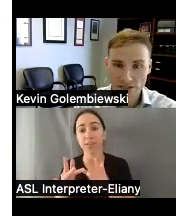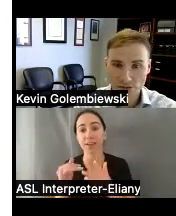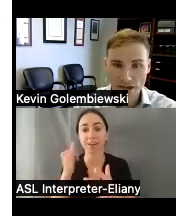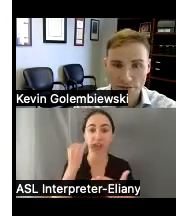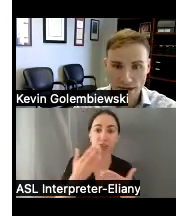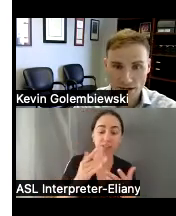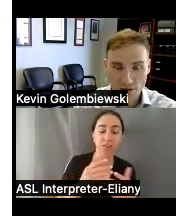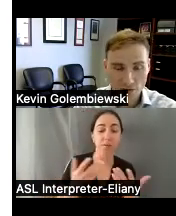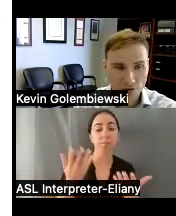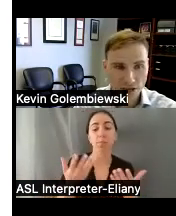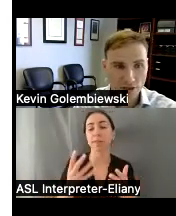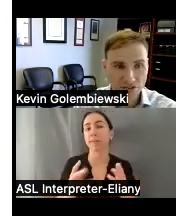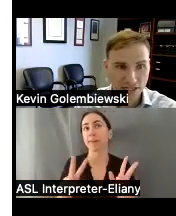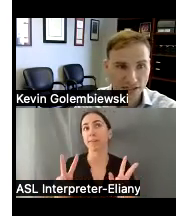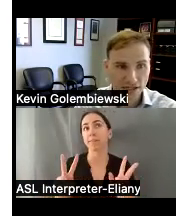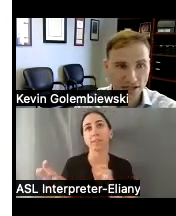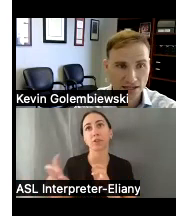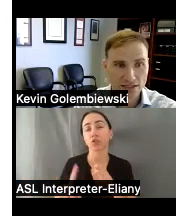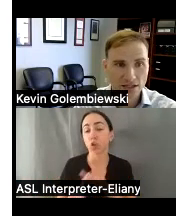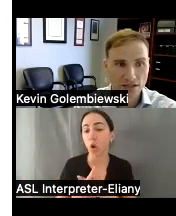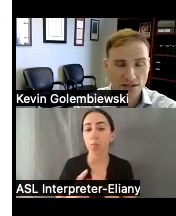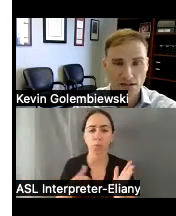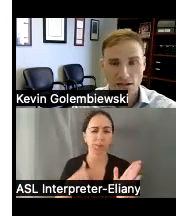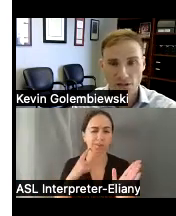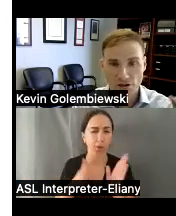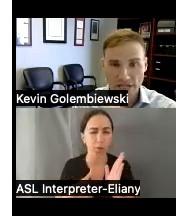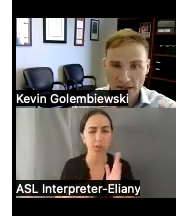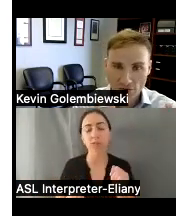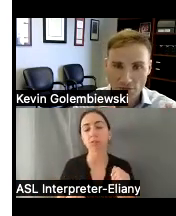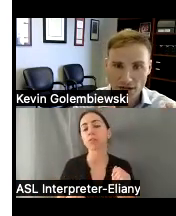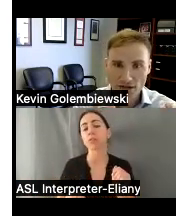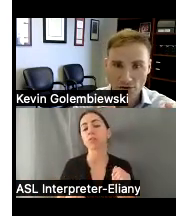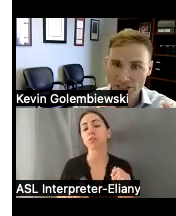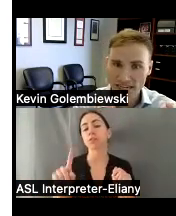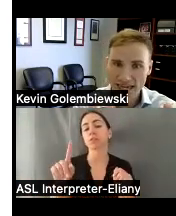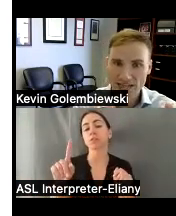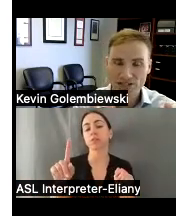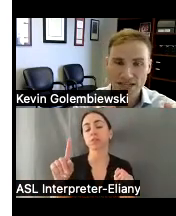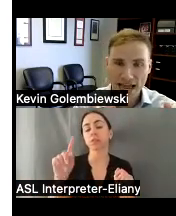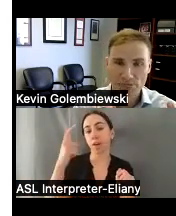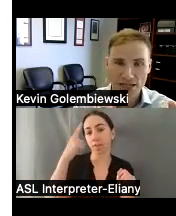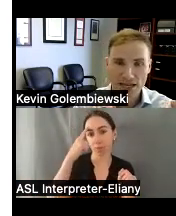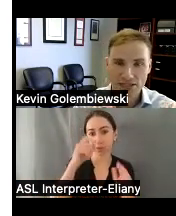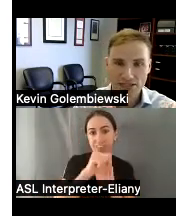issue that might come up or that we've seen is there's a government or state agency application